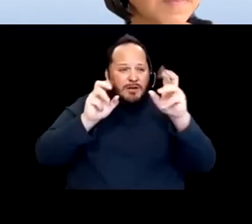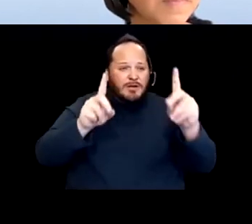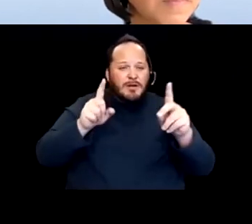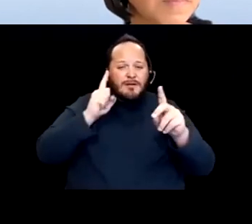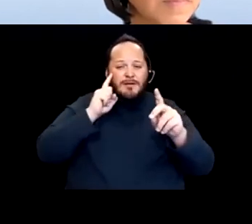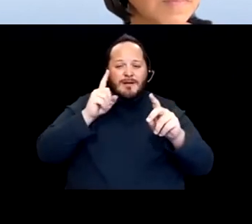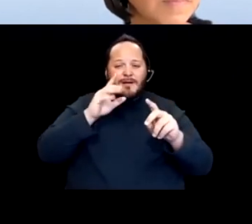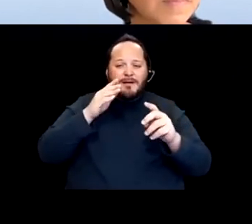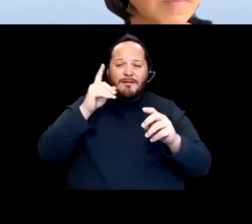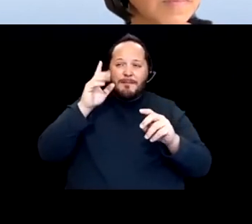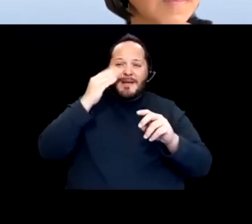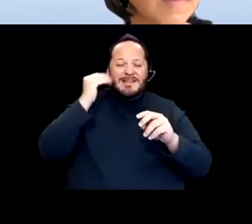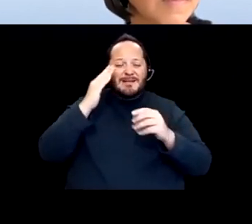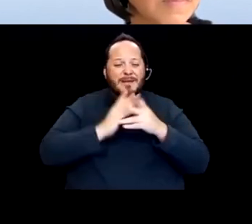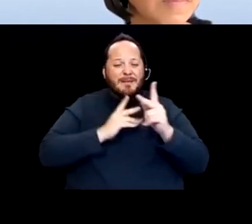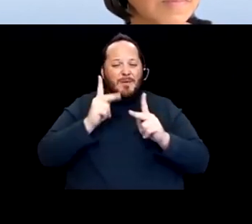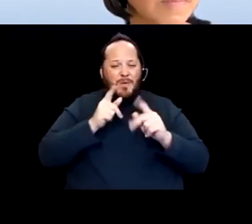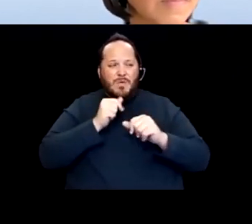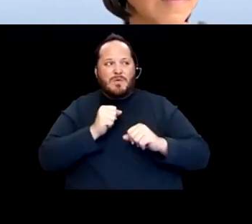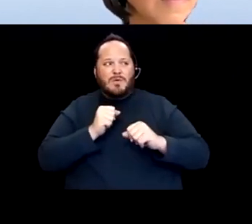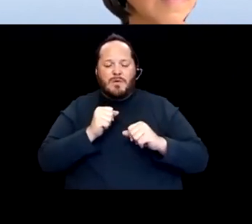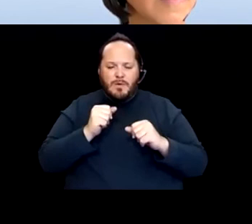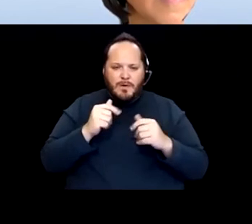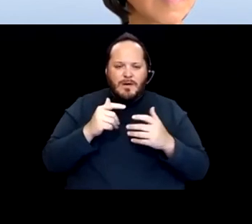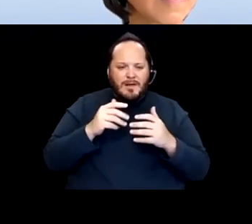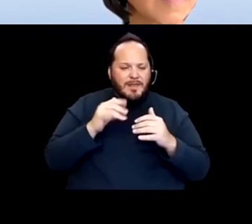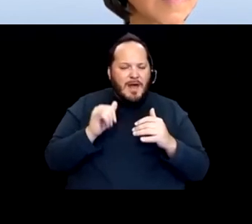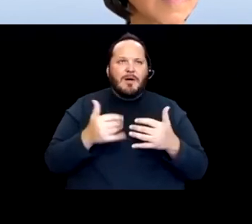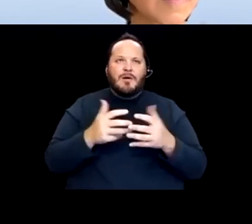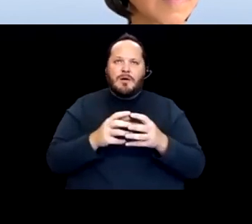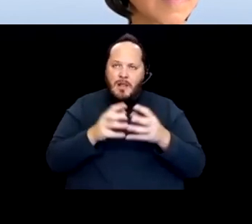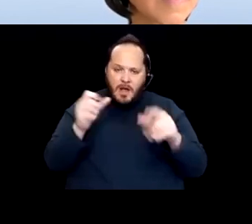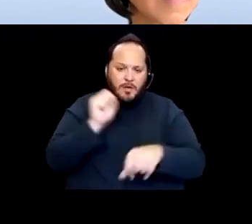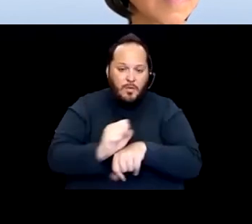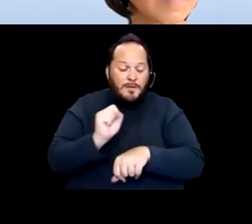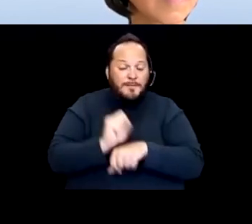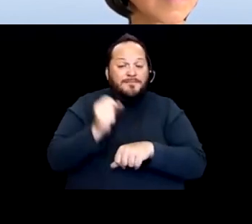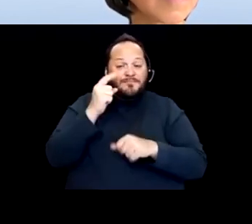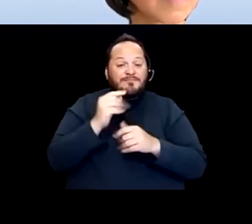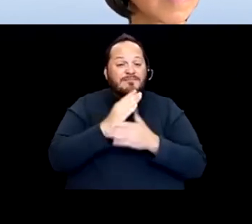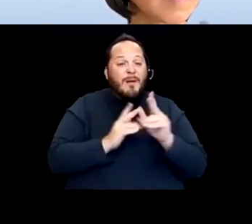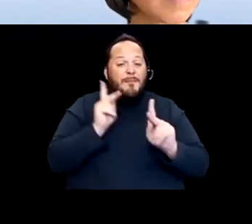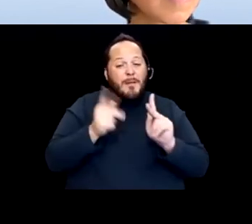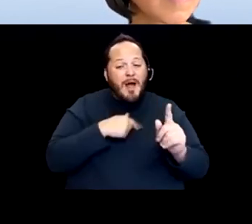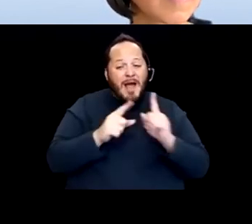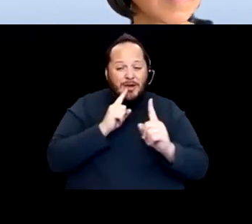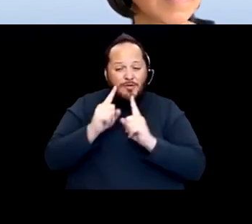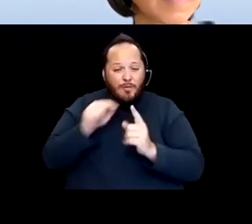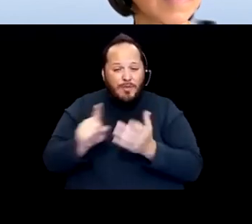across the state that I've individually interviewed and talked to just this week they have very significant concerns